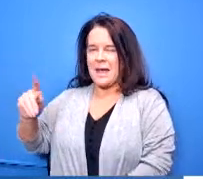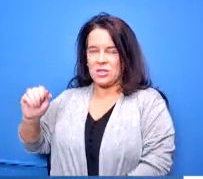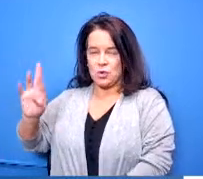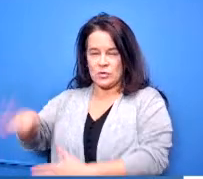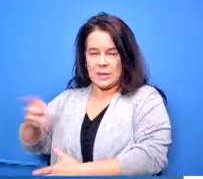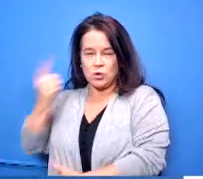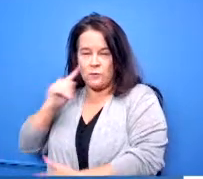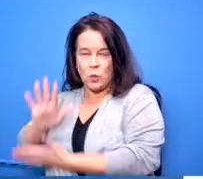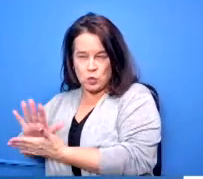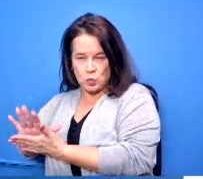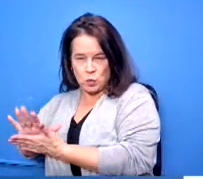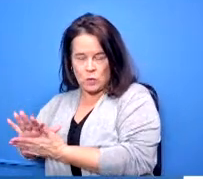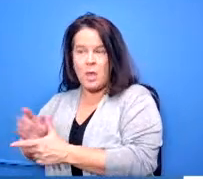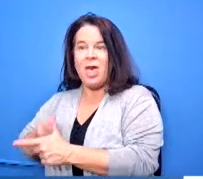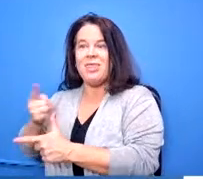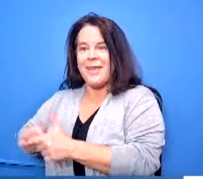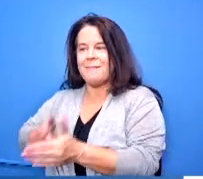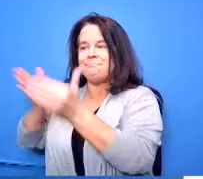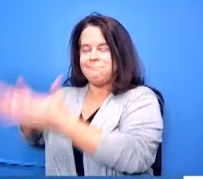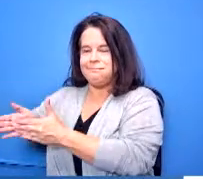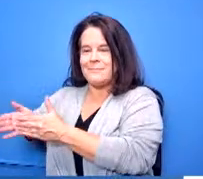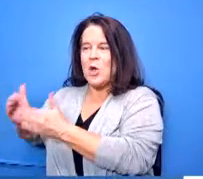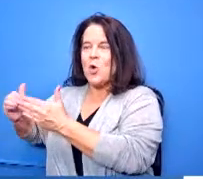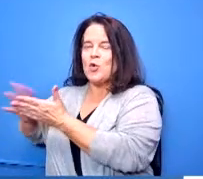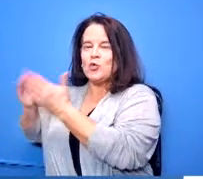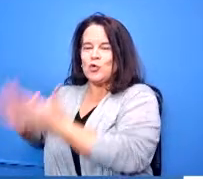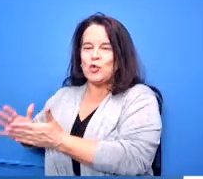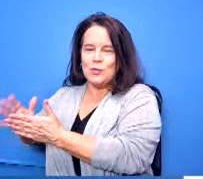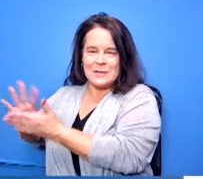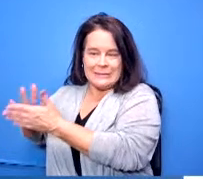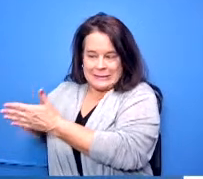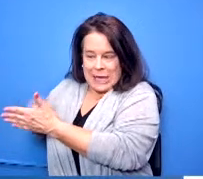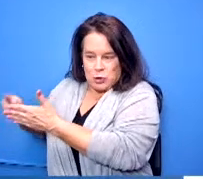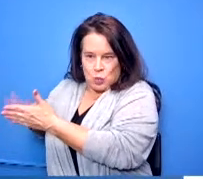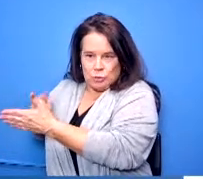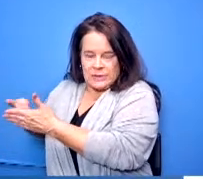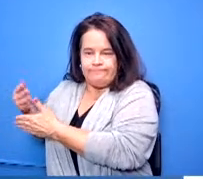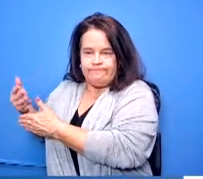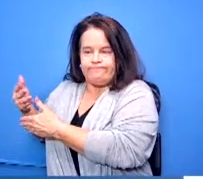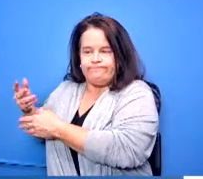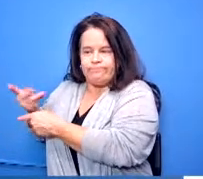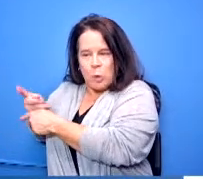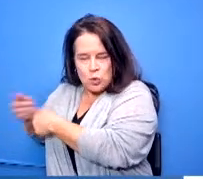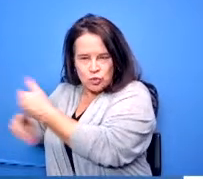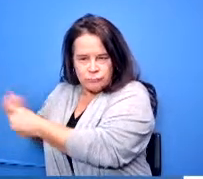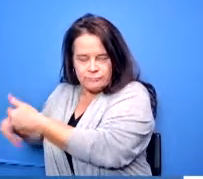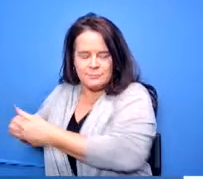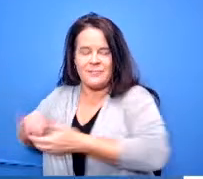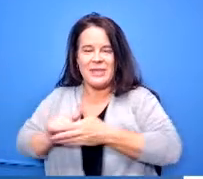the students schedules so that's kind of an overview of the process so we have three we